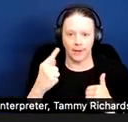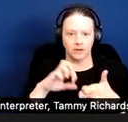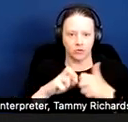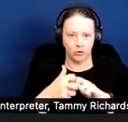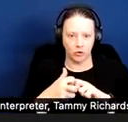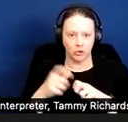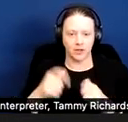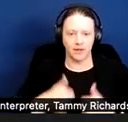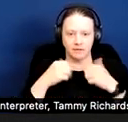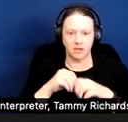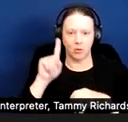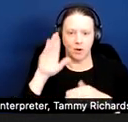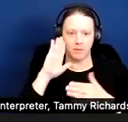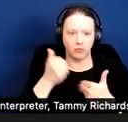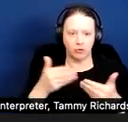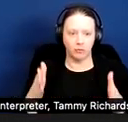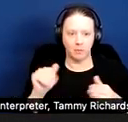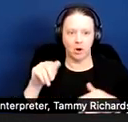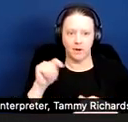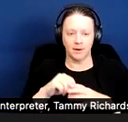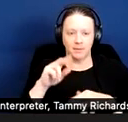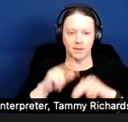Trina lives in a one-bedroom apartment in a building owned by Agnes.